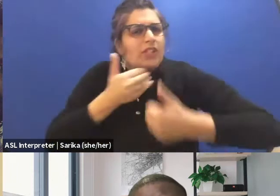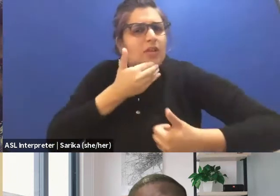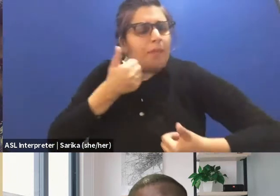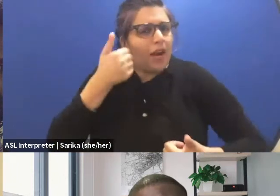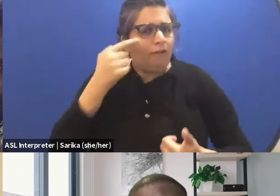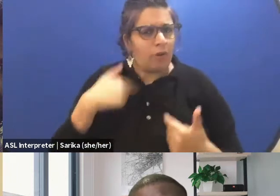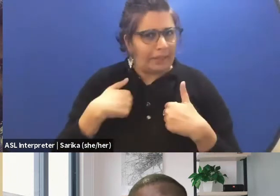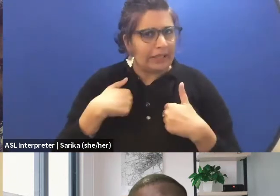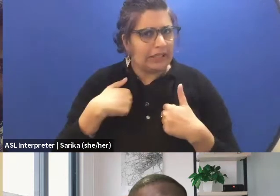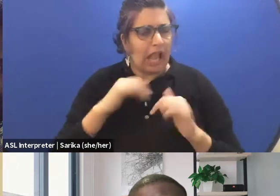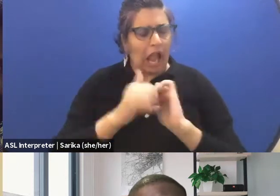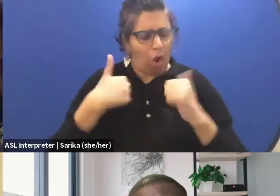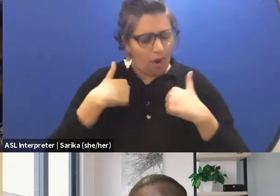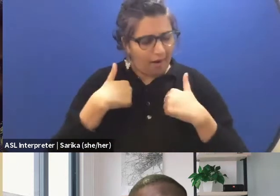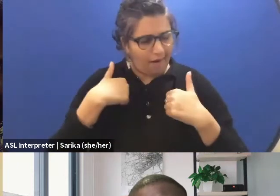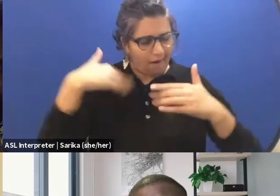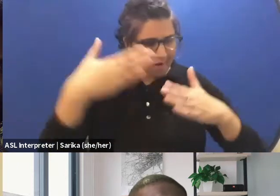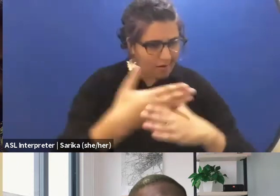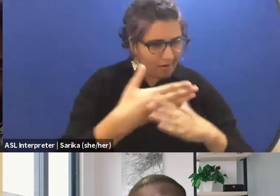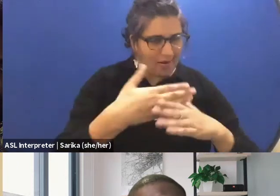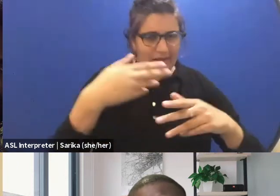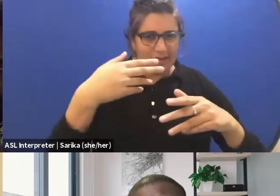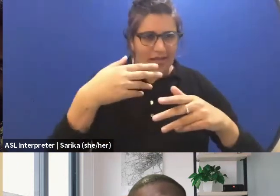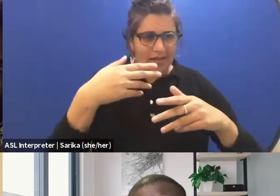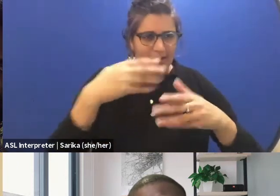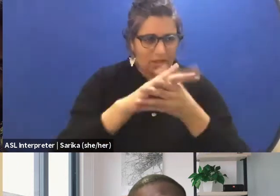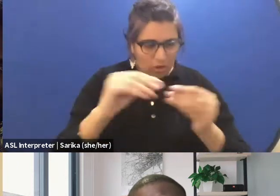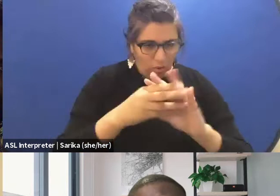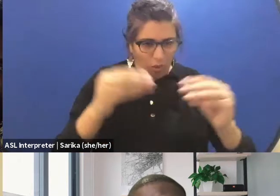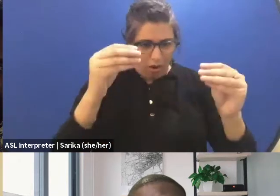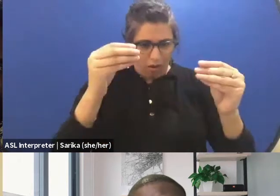How can I share to people the needed question that can come